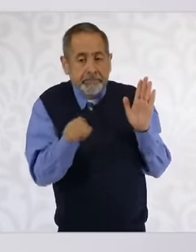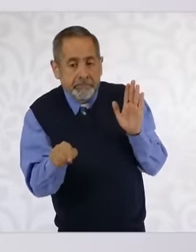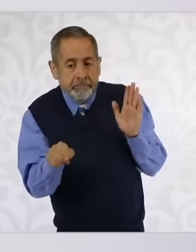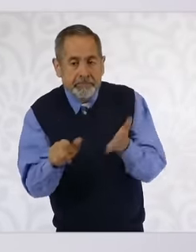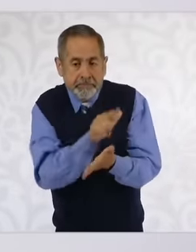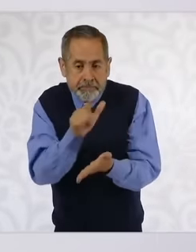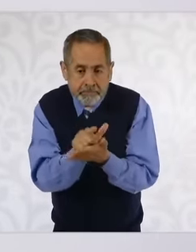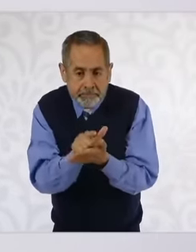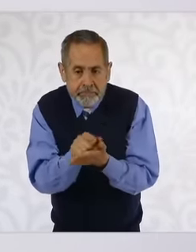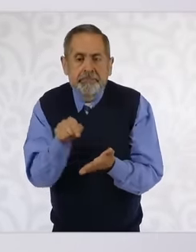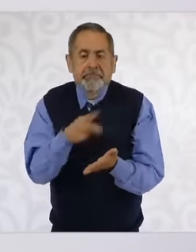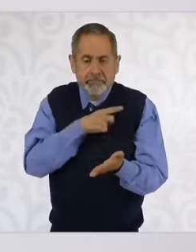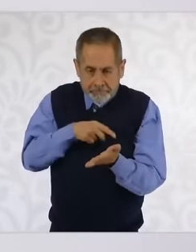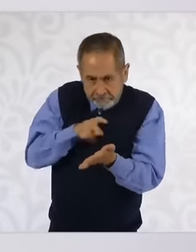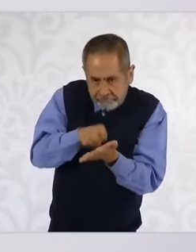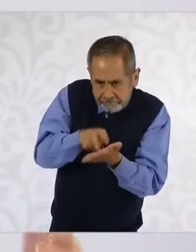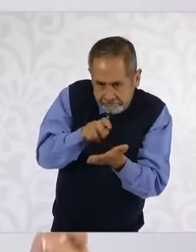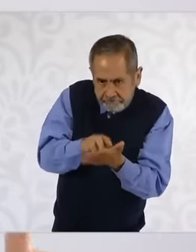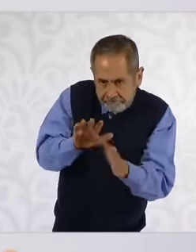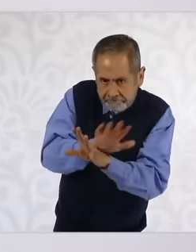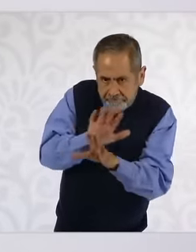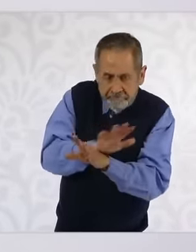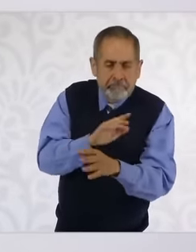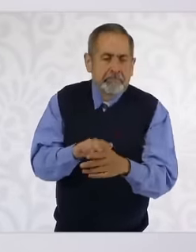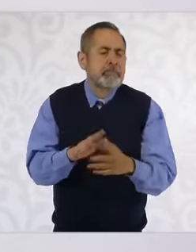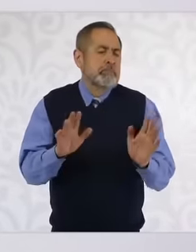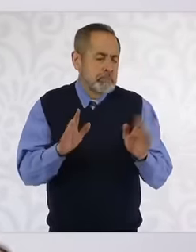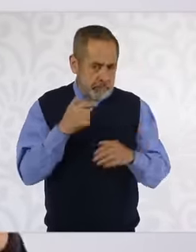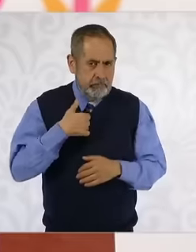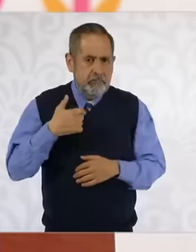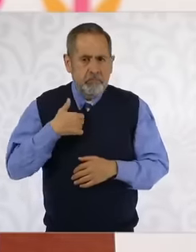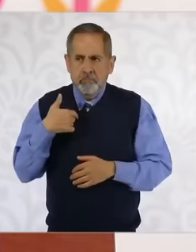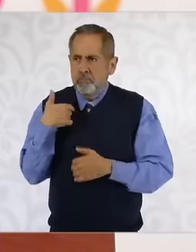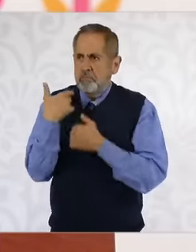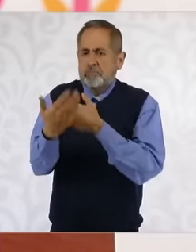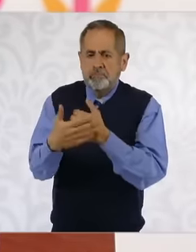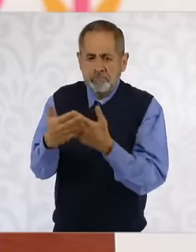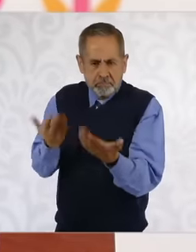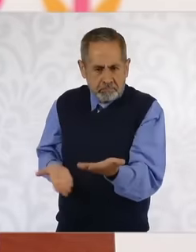secondary laws have to be modified. So we are going to present the next one that we are going to present is that of